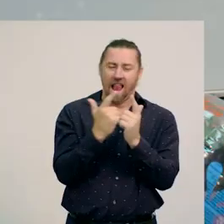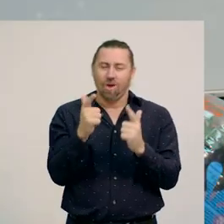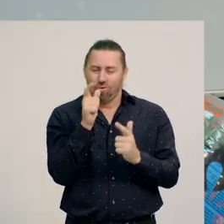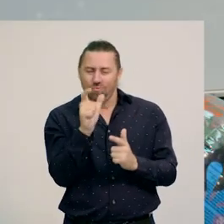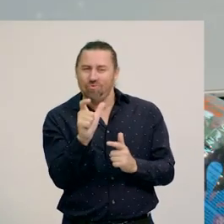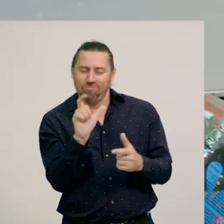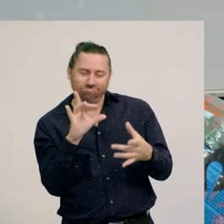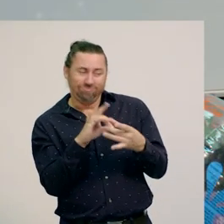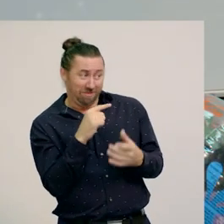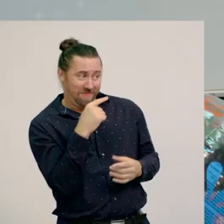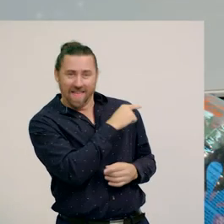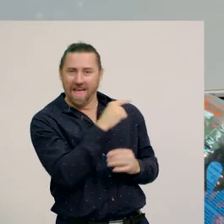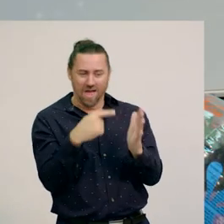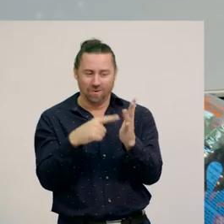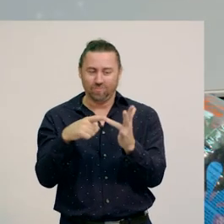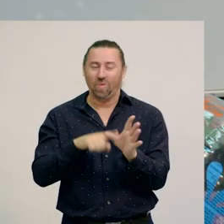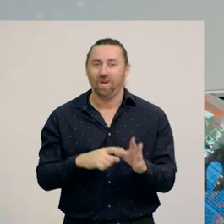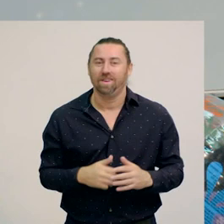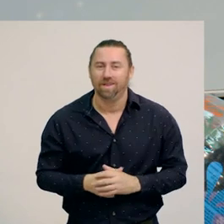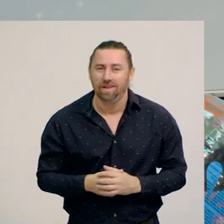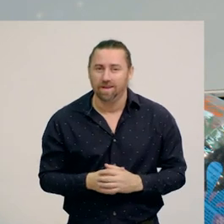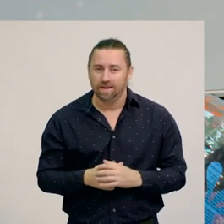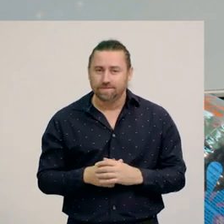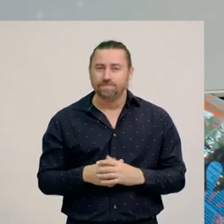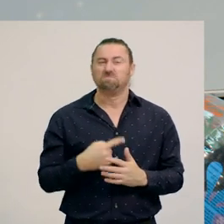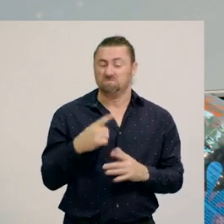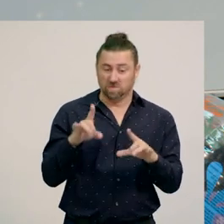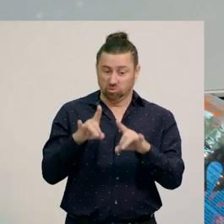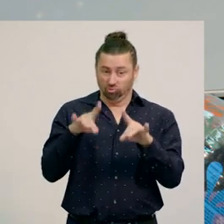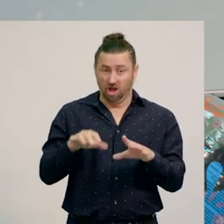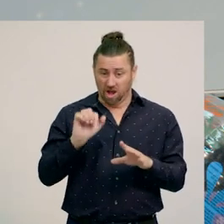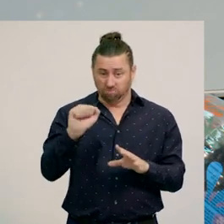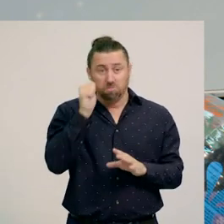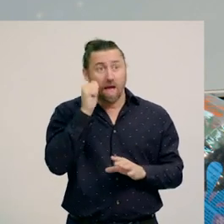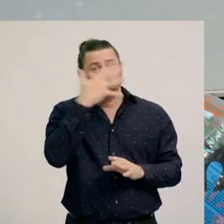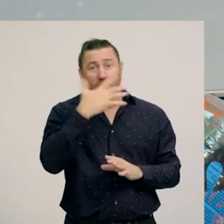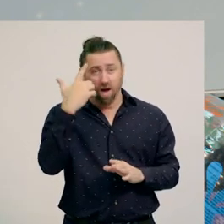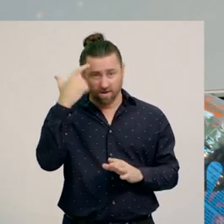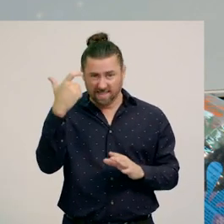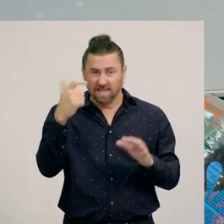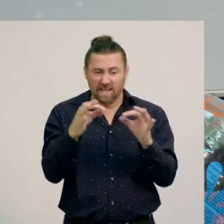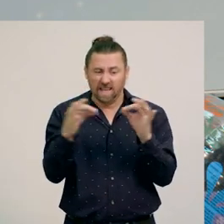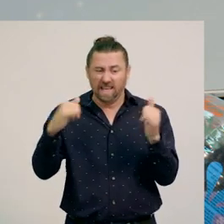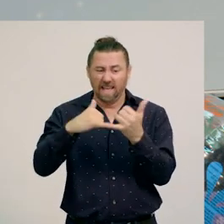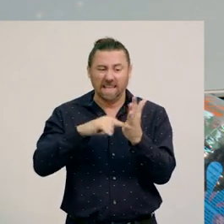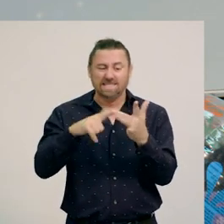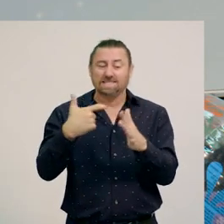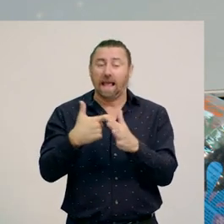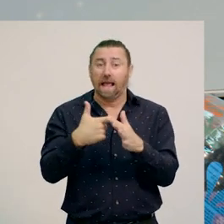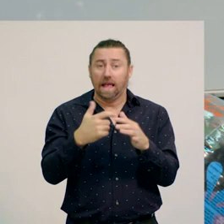I saw a picture of this one. I'm not sure where this idea came from. This is an Australian Aboriginal idea, where they just joined two sticks together,